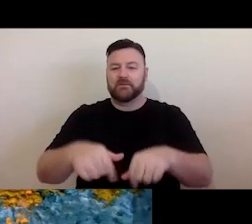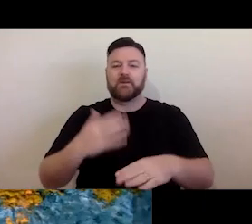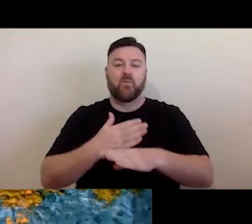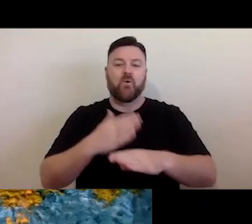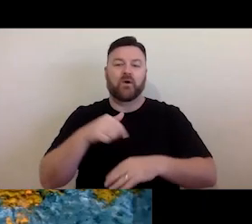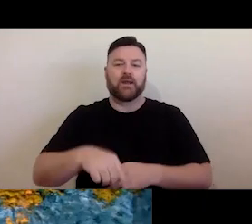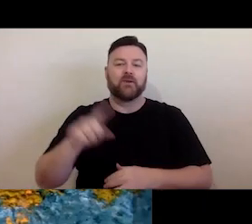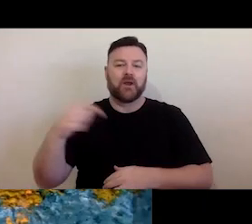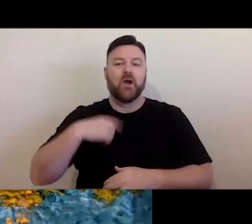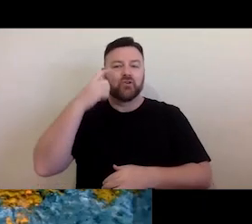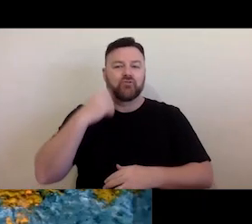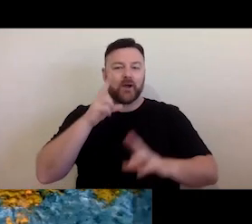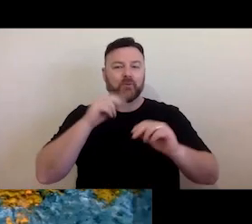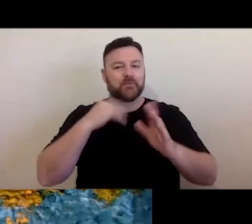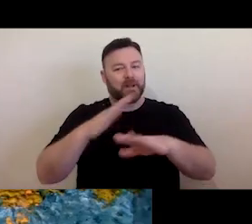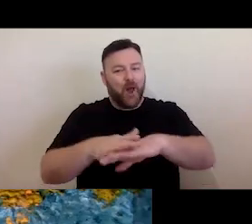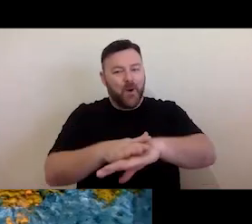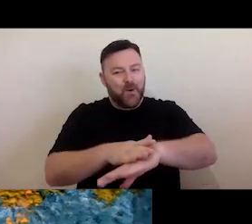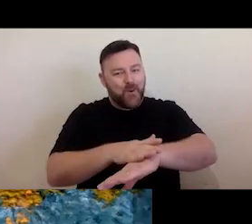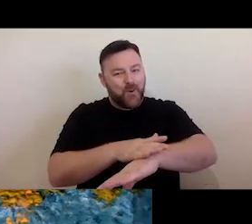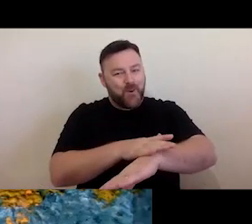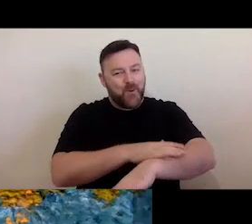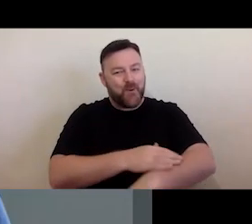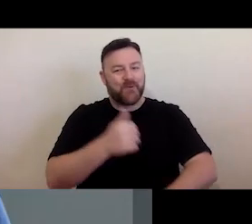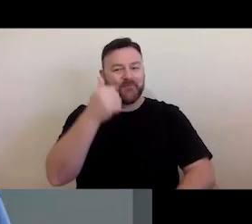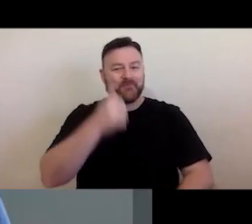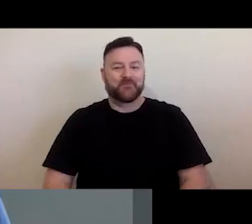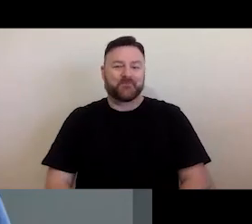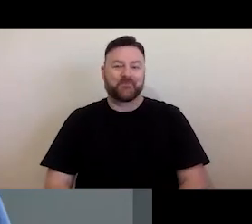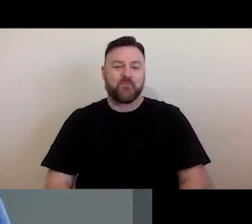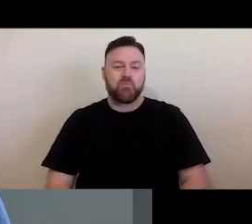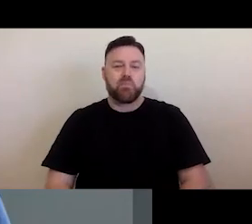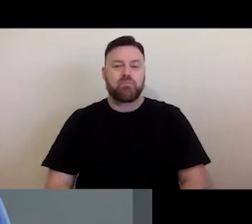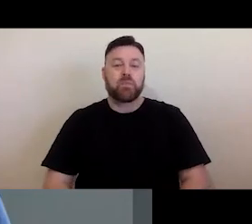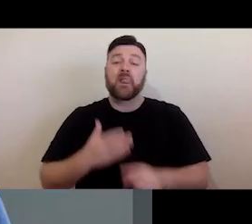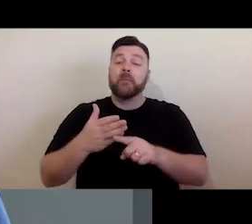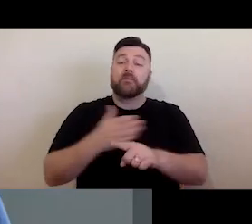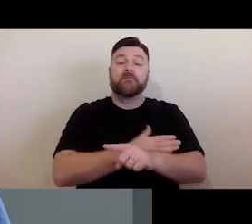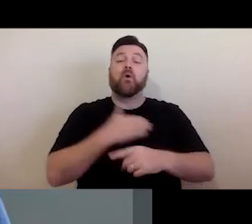speak as slowly as I can. Before we begin, I also would like to